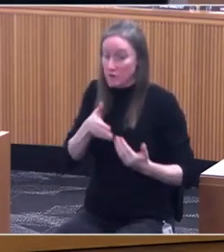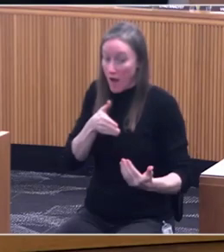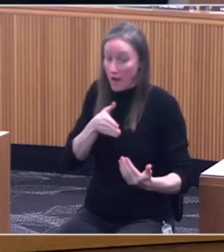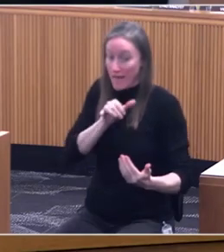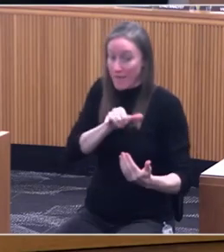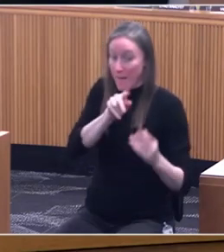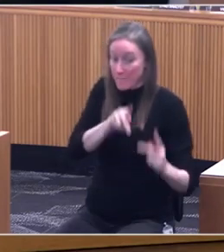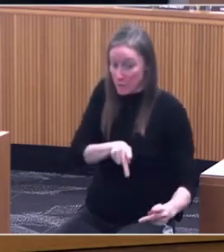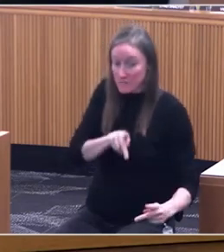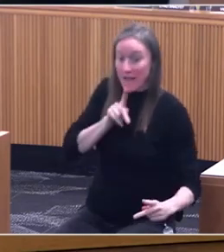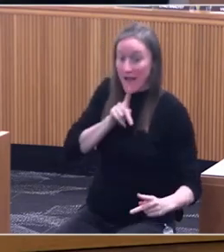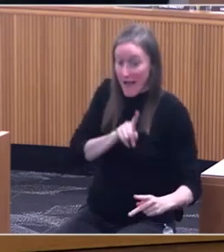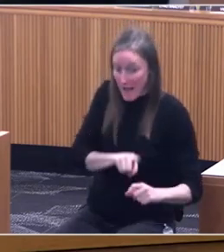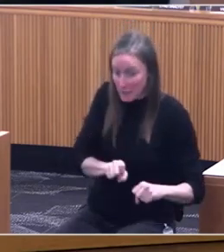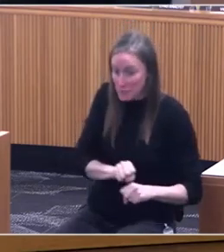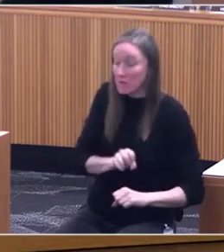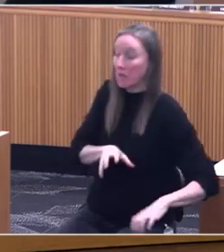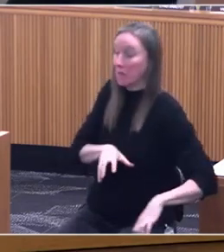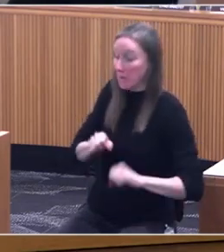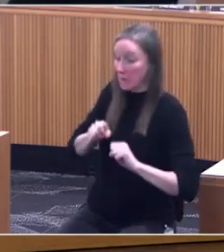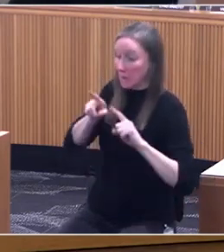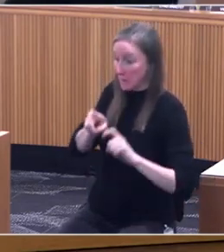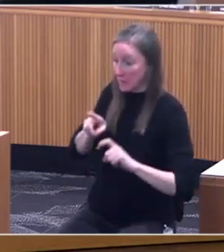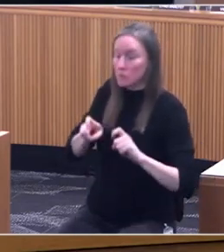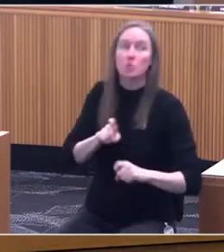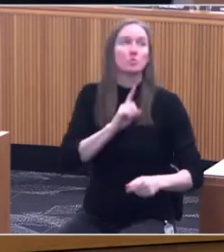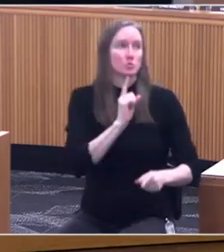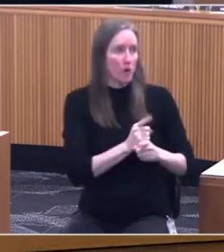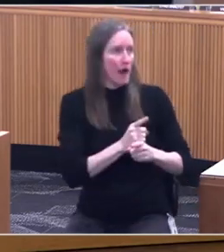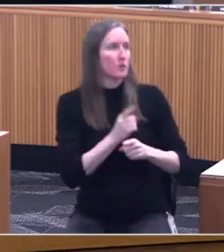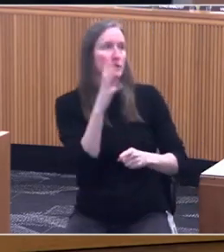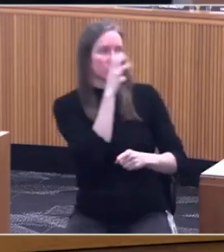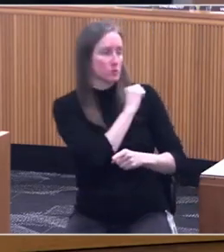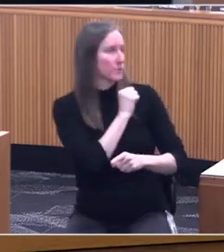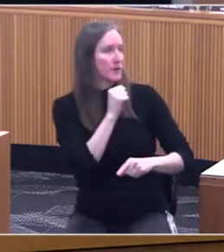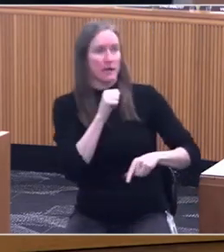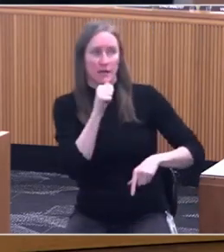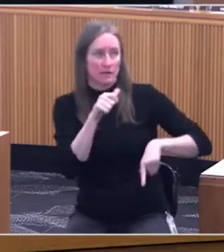So I'm assuming that - [Megan] Correct. We assume they don't. - if someone had autism, I would be like, well, someone with autism is,